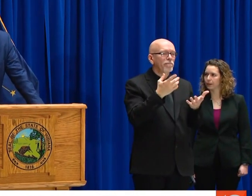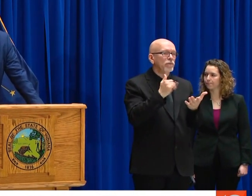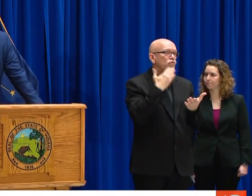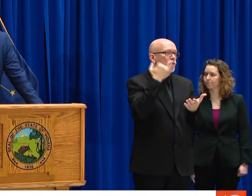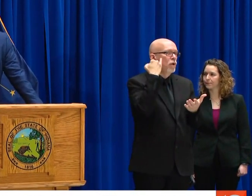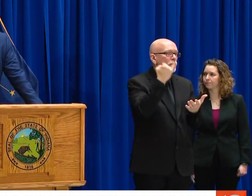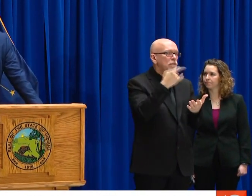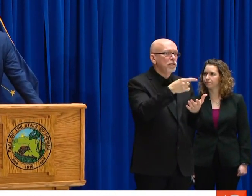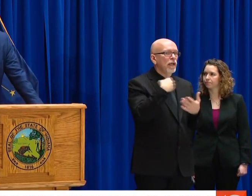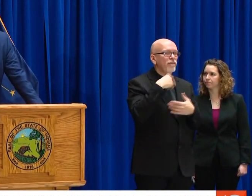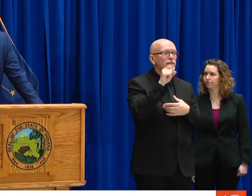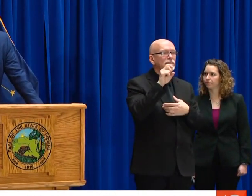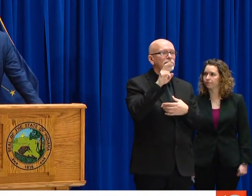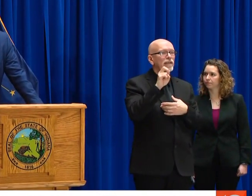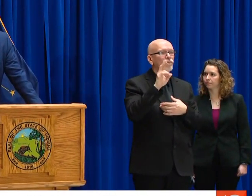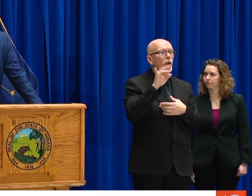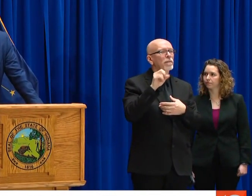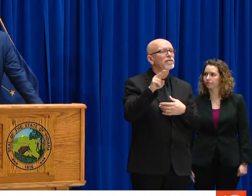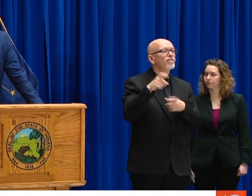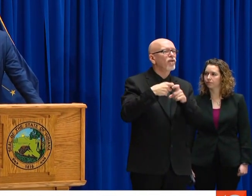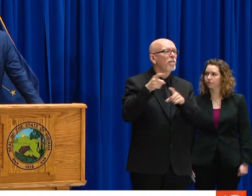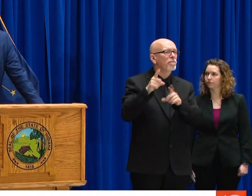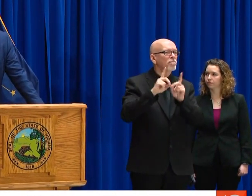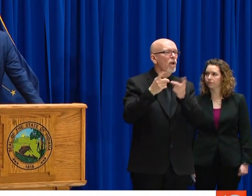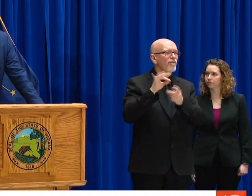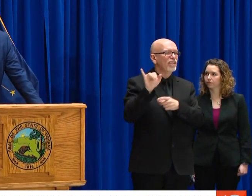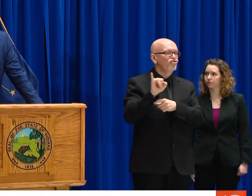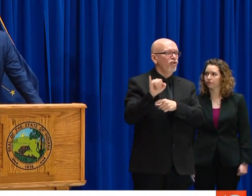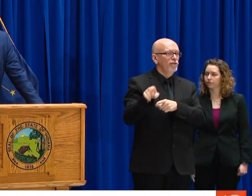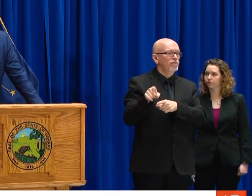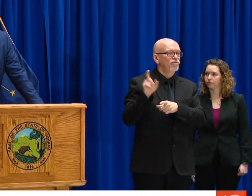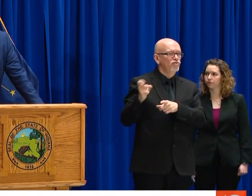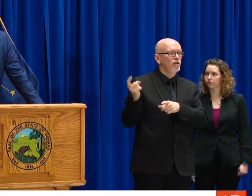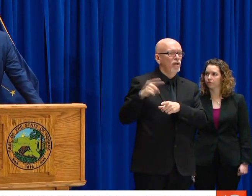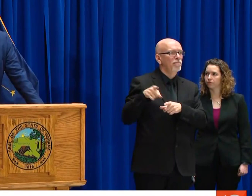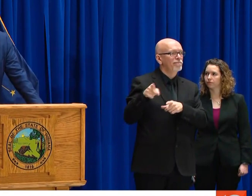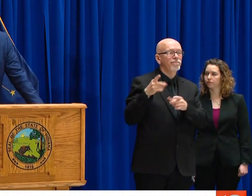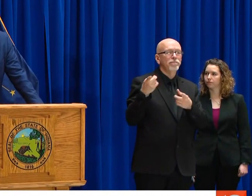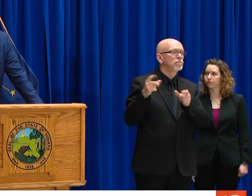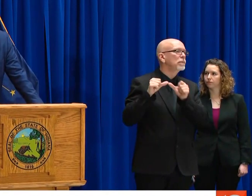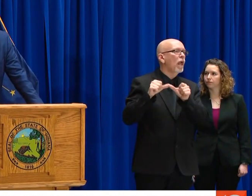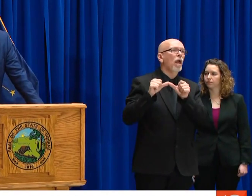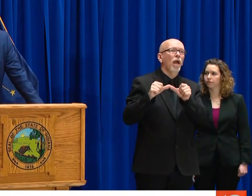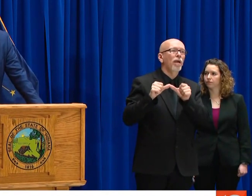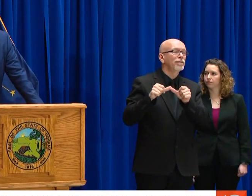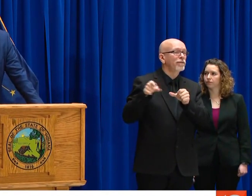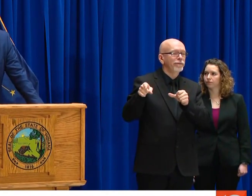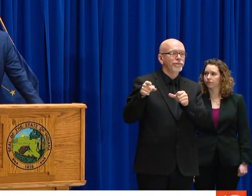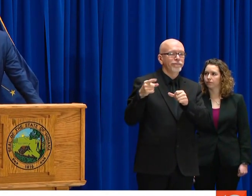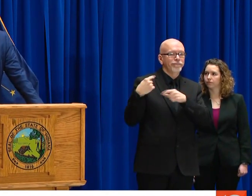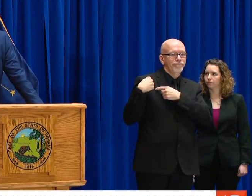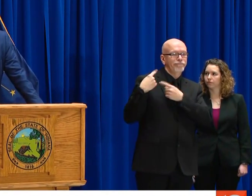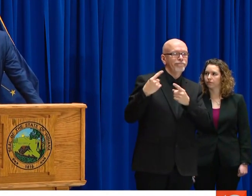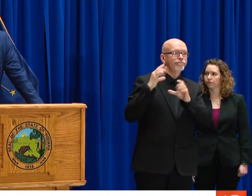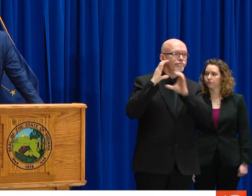DIRECTIONS OR INSTRUCTIONS -- YEP. THEY SHOULD BE TALKING DIRECTLY TO -- WHICH PROBABLY WOULD BE A GOOD IDEA TO HAVE STEVE